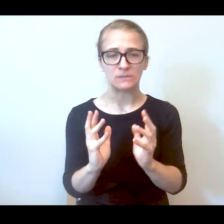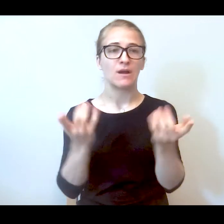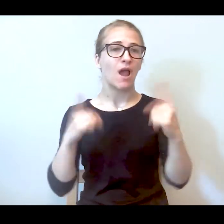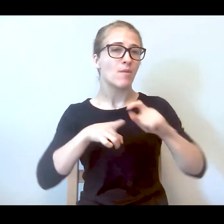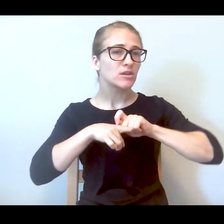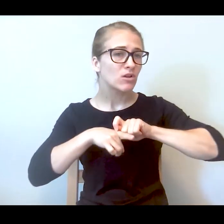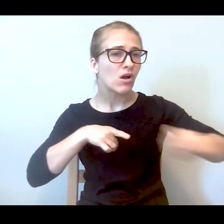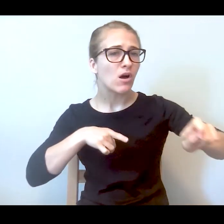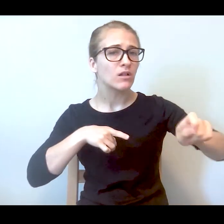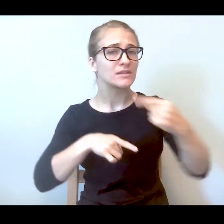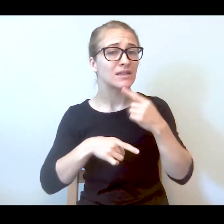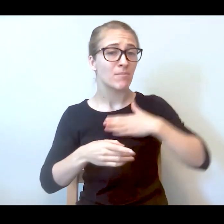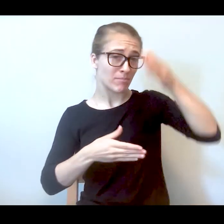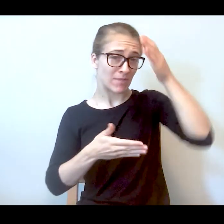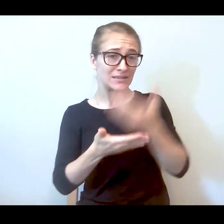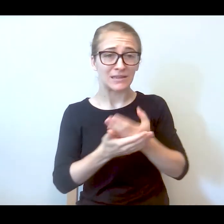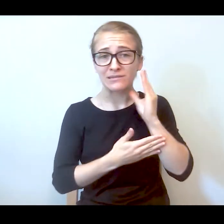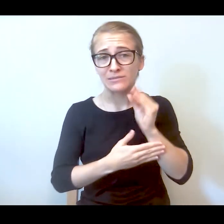son is having a crisis, it's like if he committed a